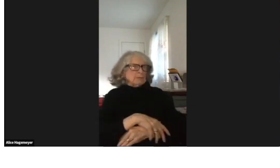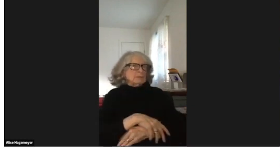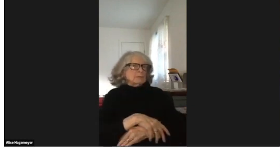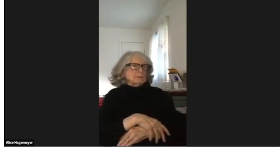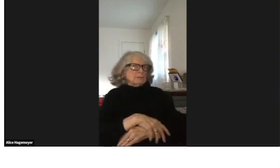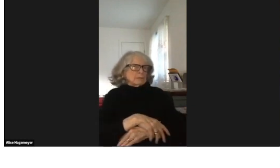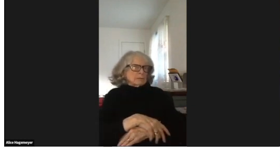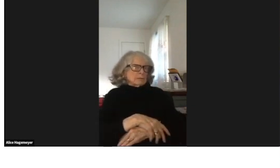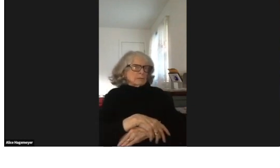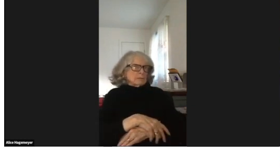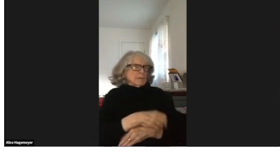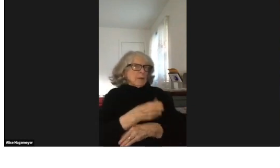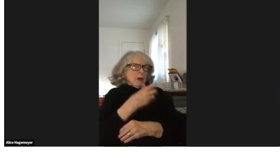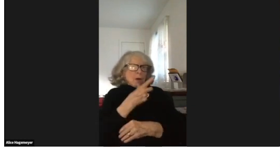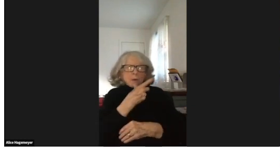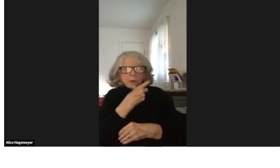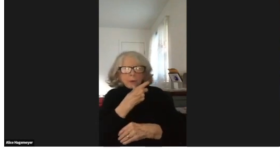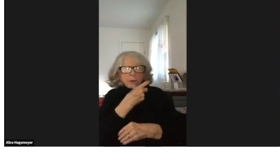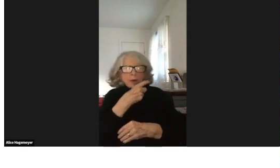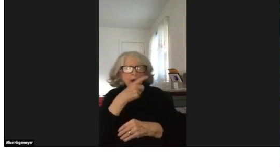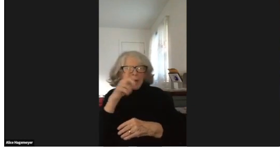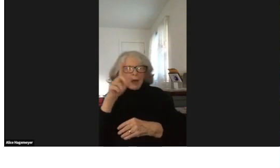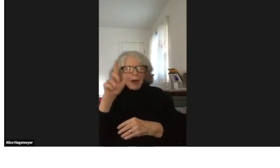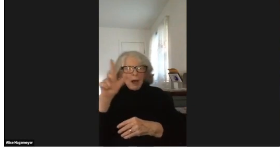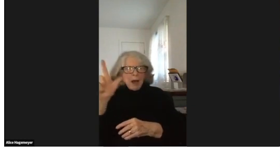on the board, who serve on advisory committees.